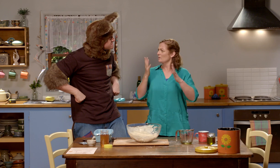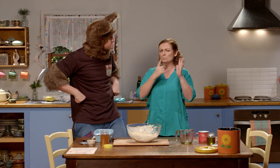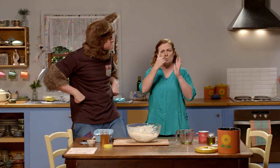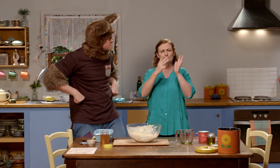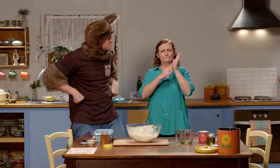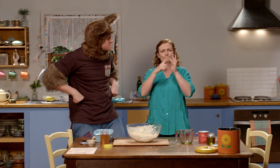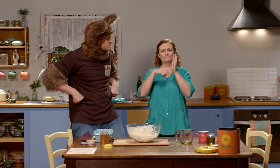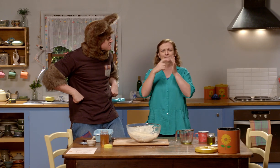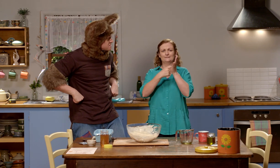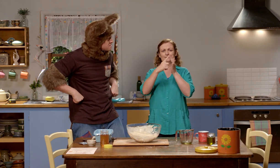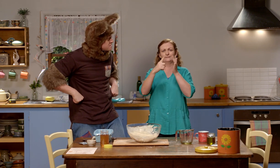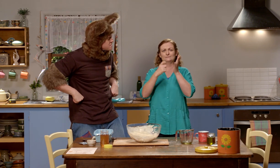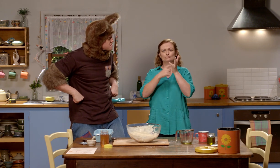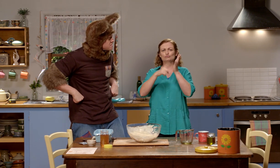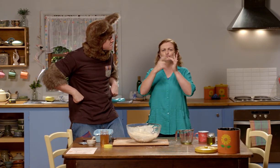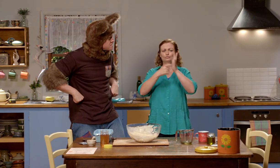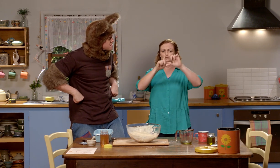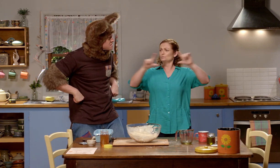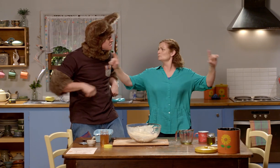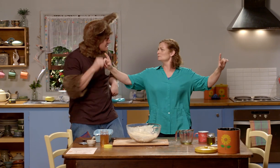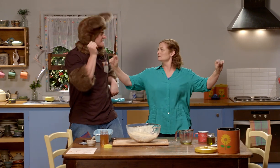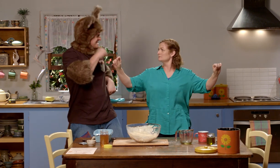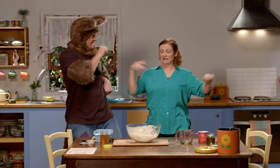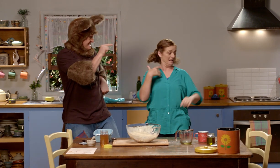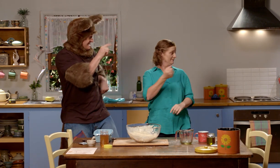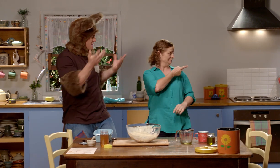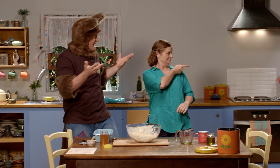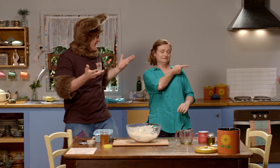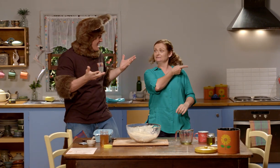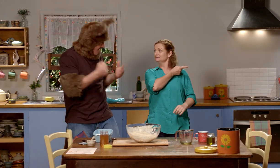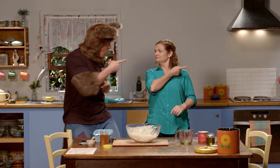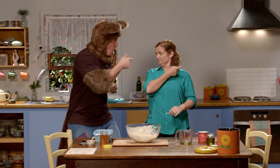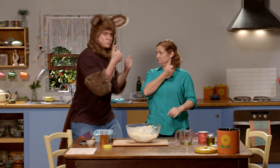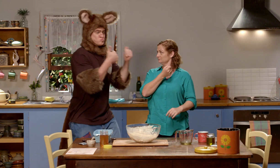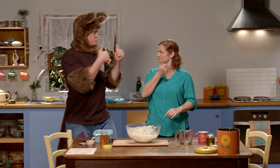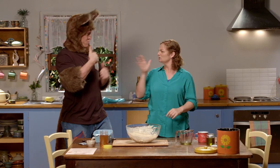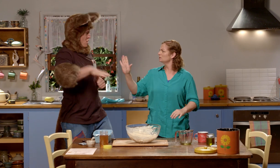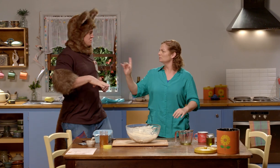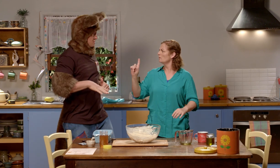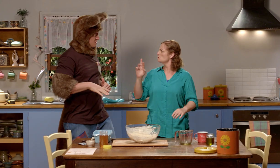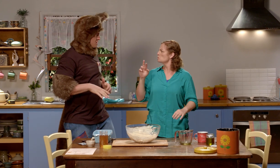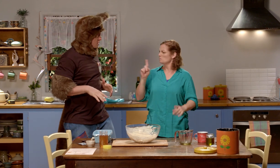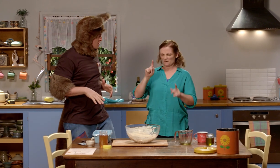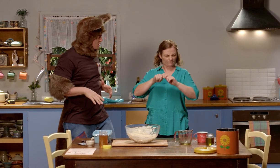You mean my one metre ruler. Yeah that's it, where is it? It's over there. Oh good.